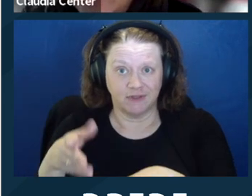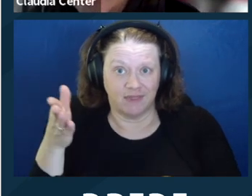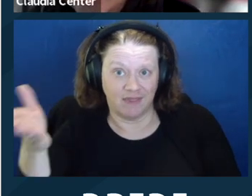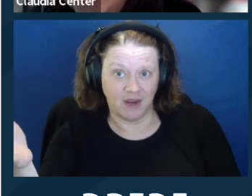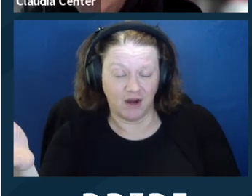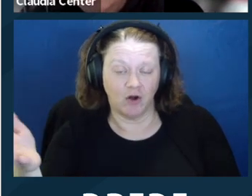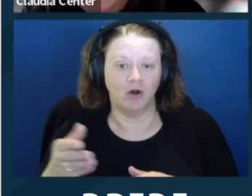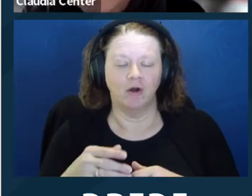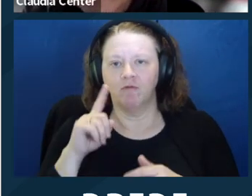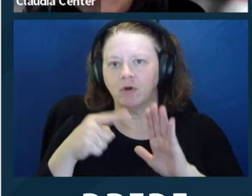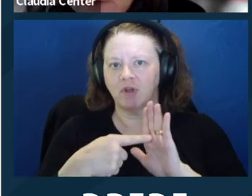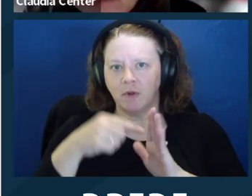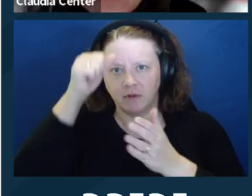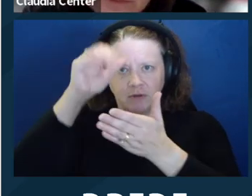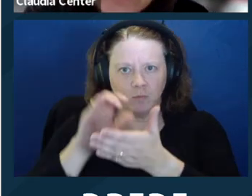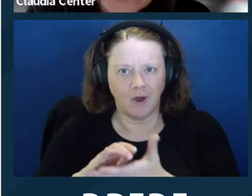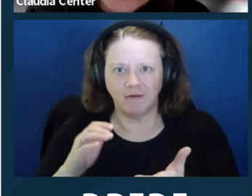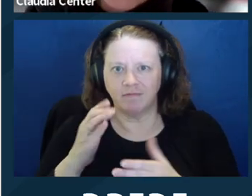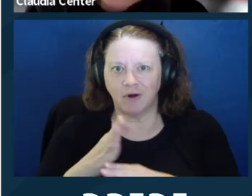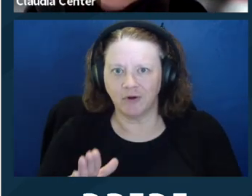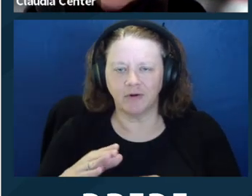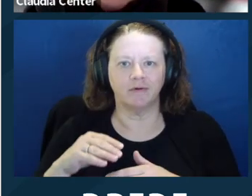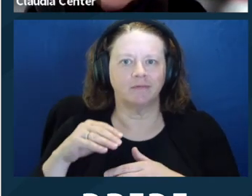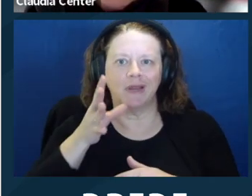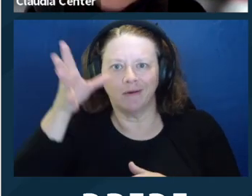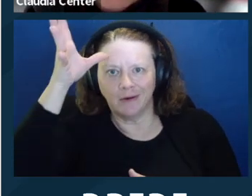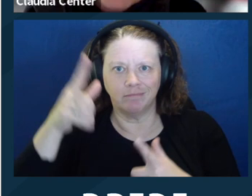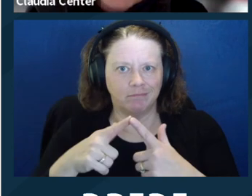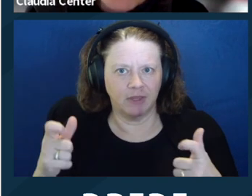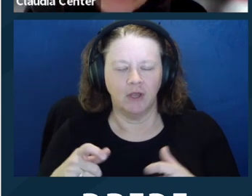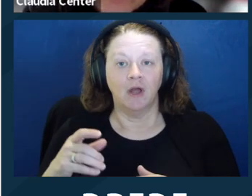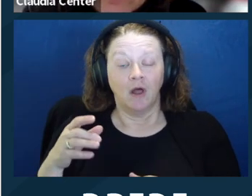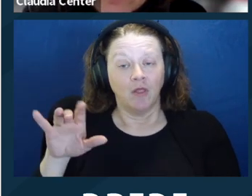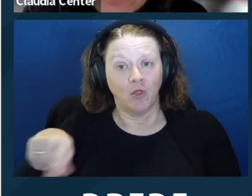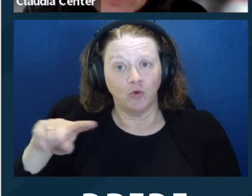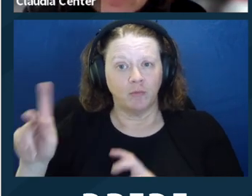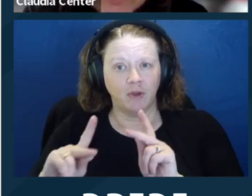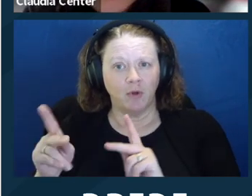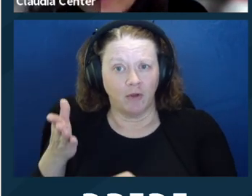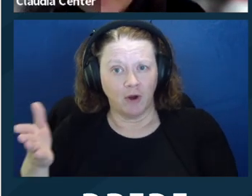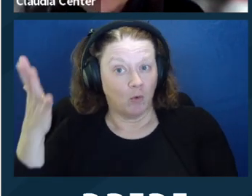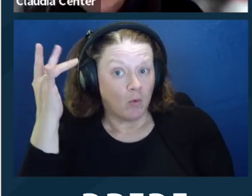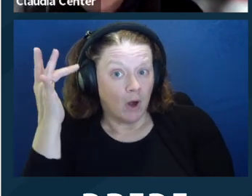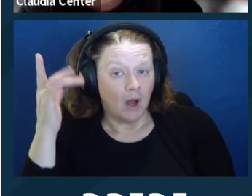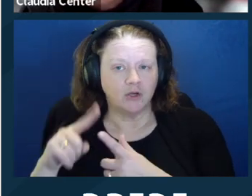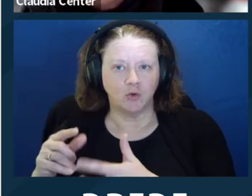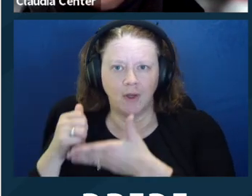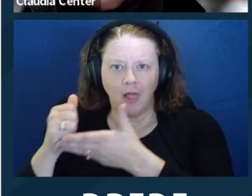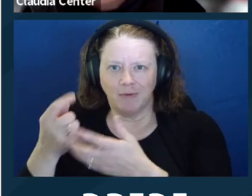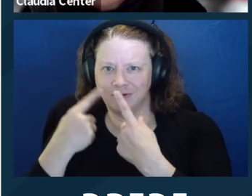in the consultation. So this is just another authority that supports